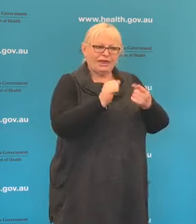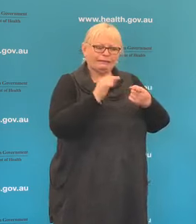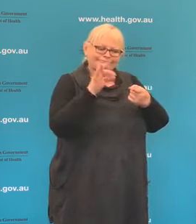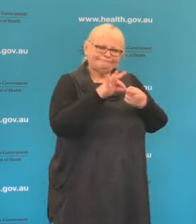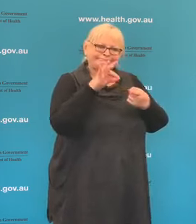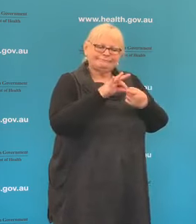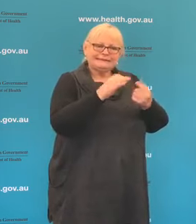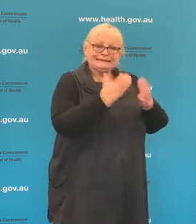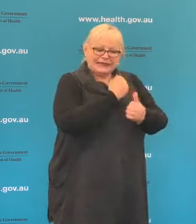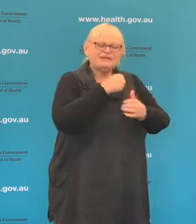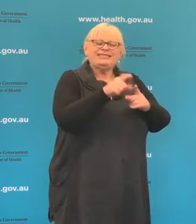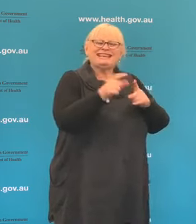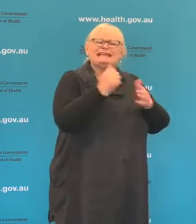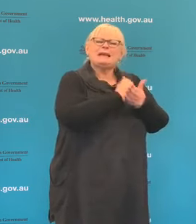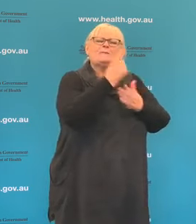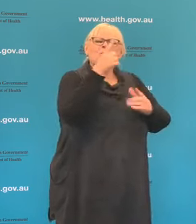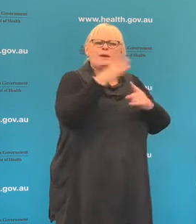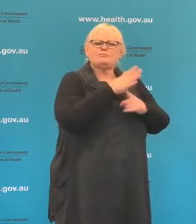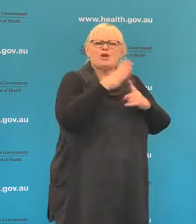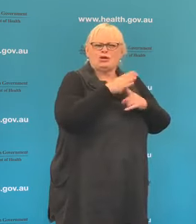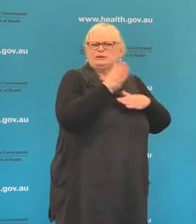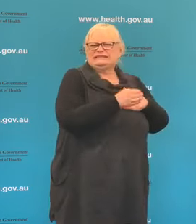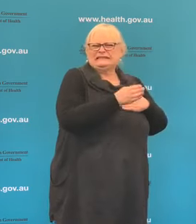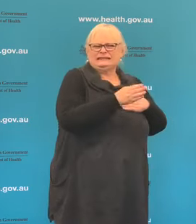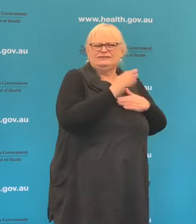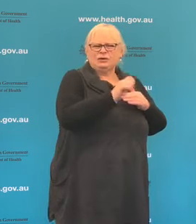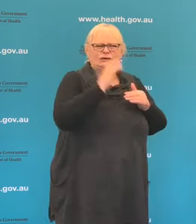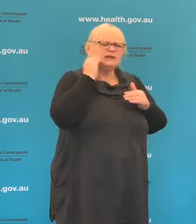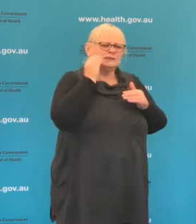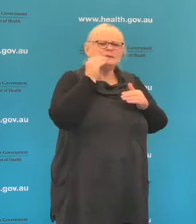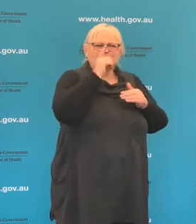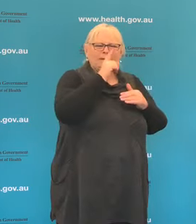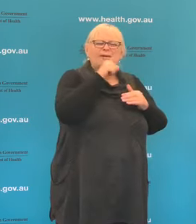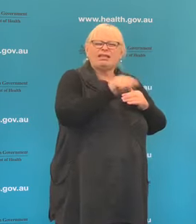number one priority for those people with diabetes. So while we sort out